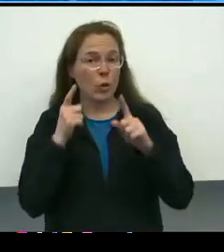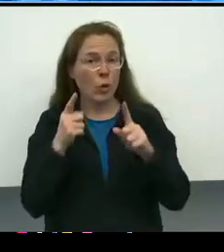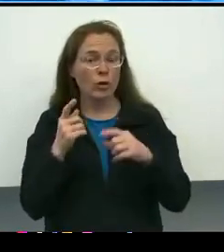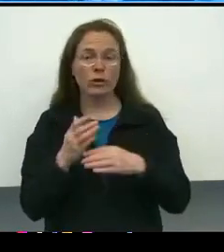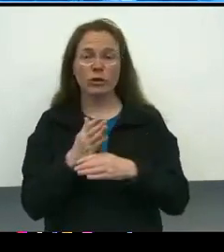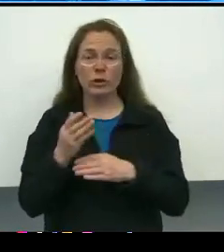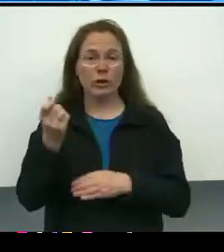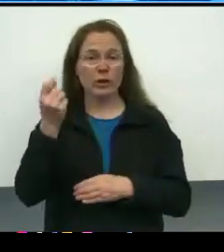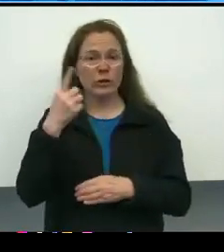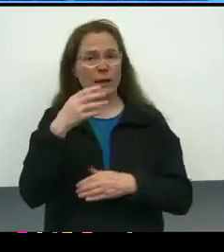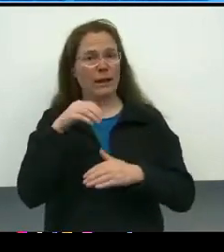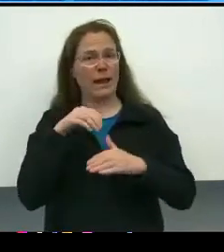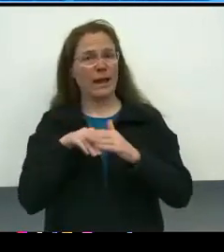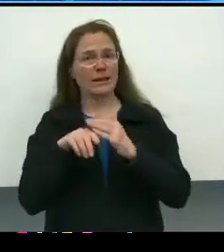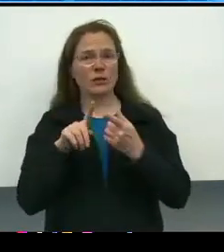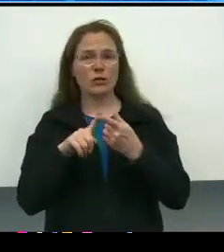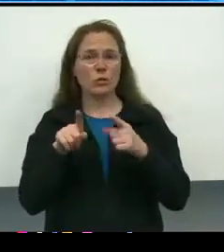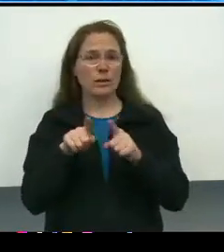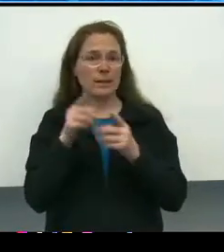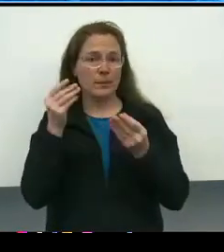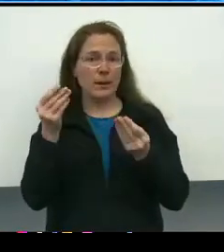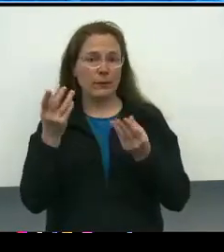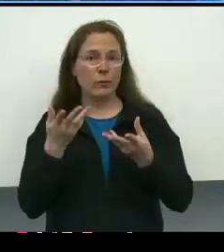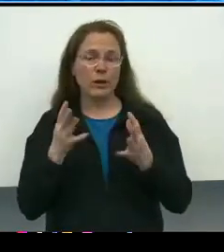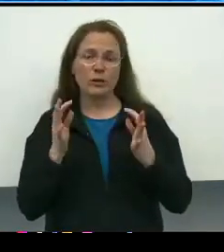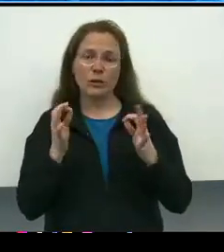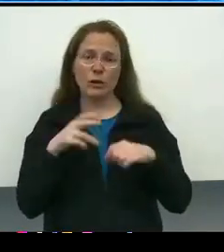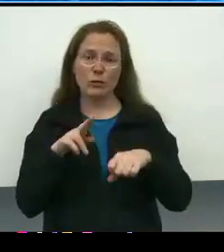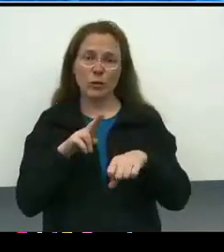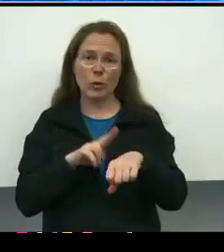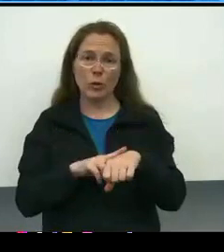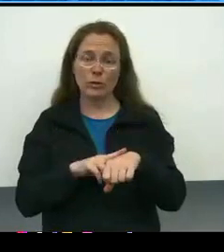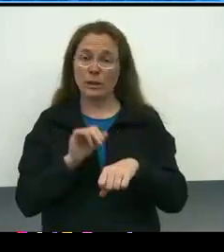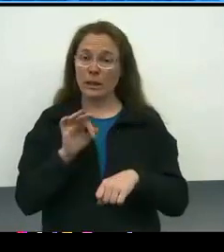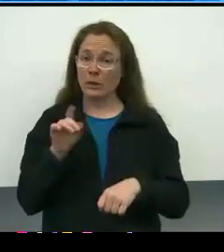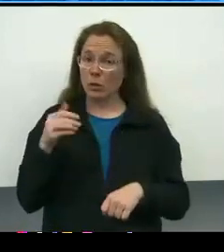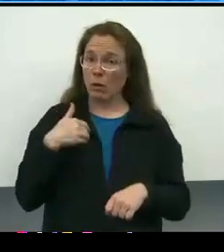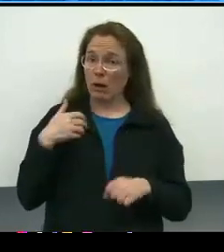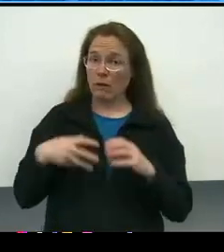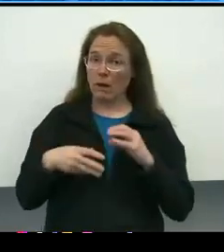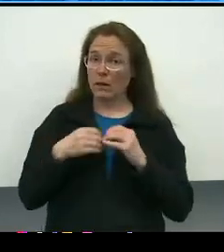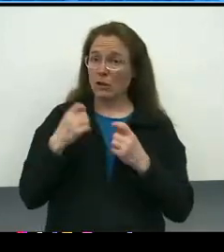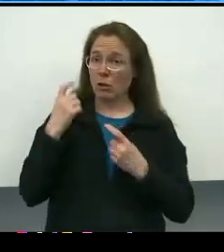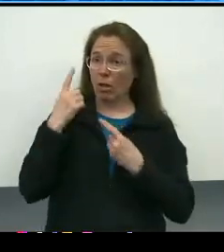and access to the same information. So if you have additional thoughts on how we might do that,